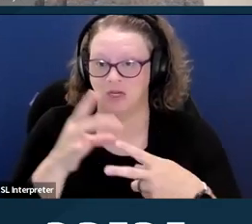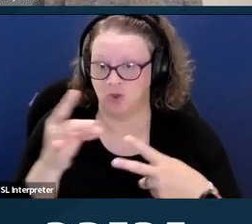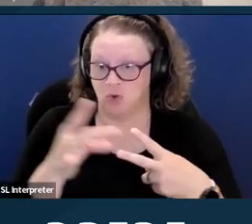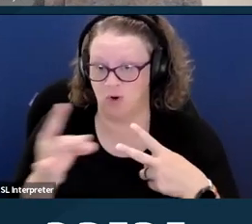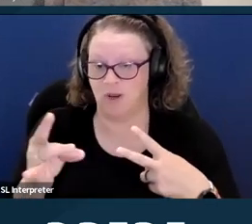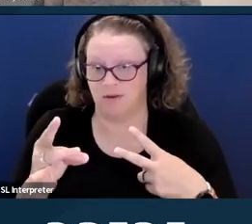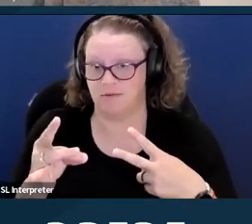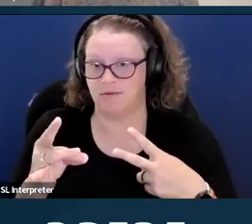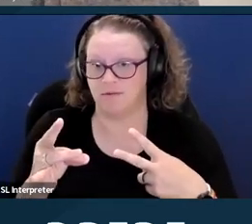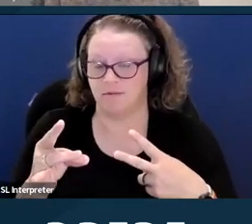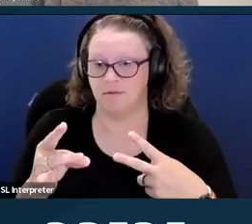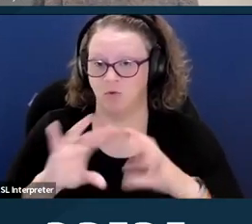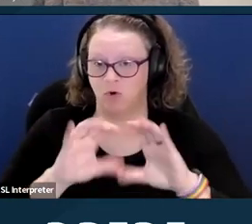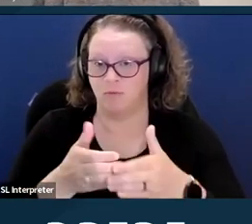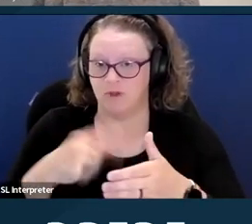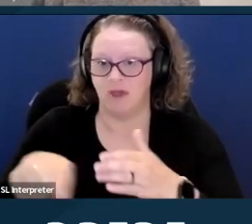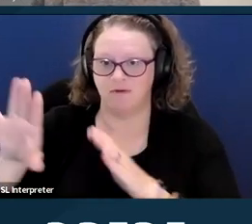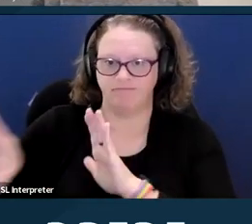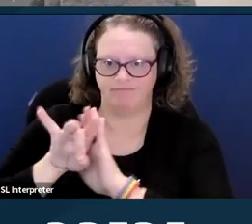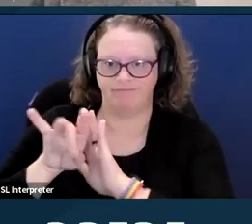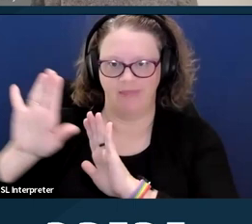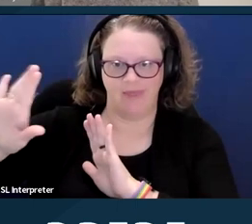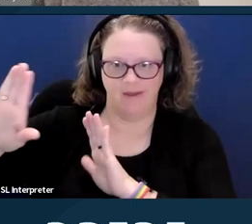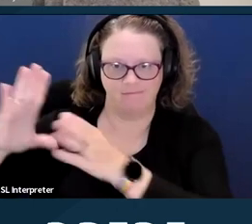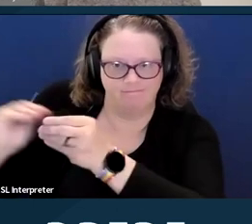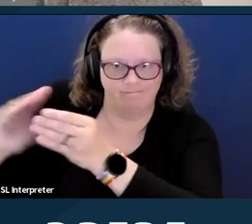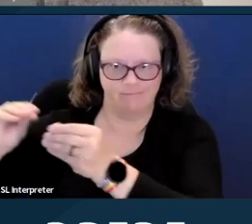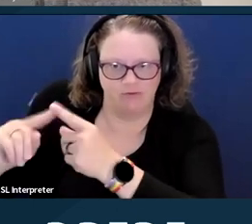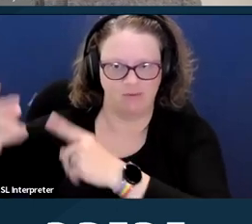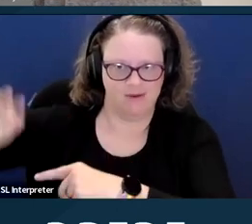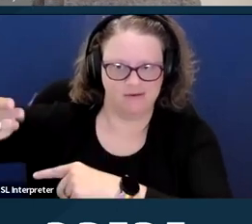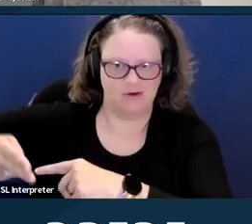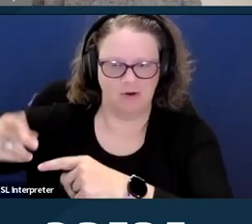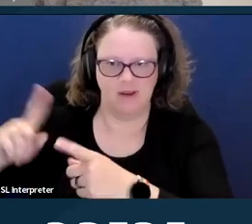But this still prevents people from exercising their bodily autonomy.